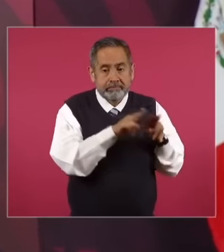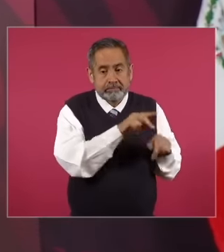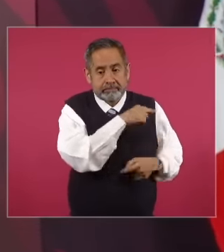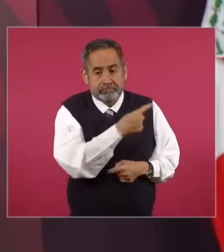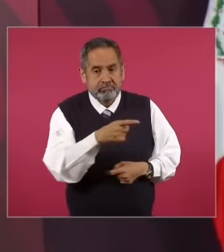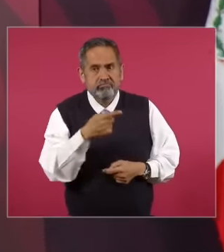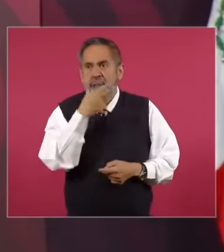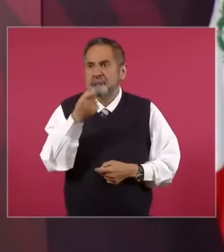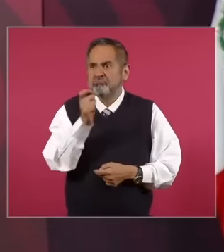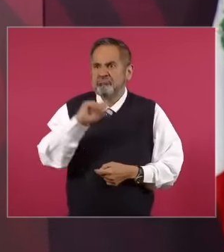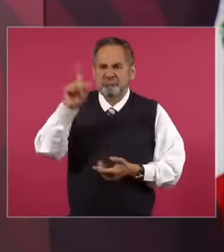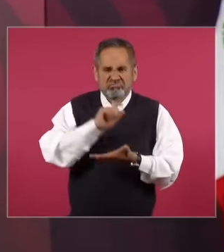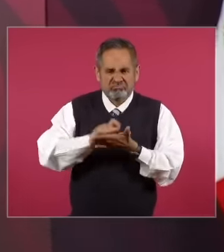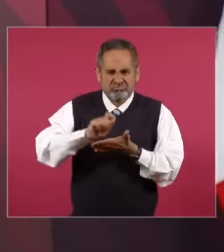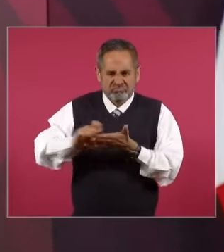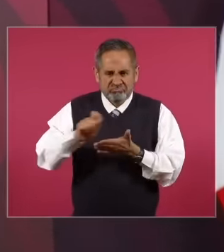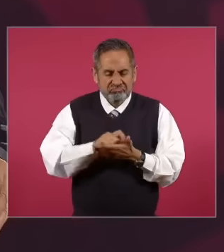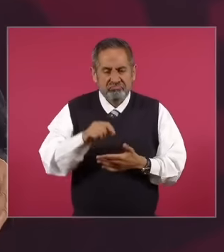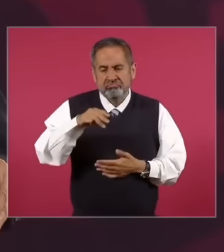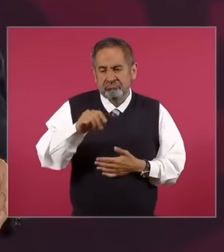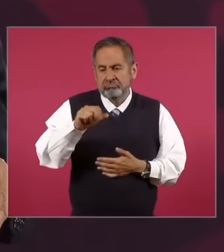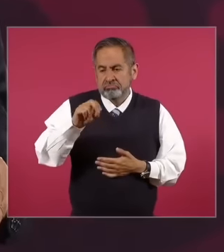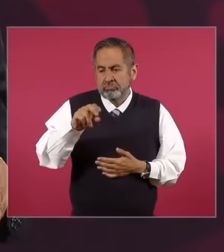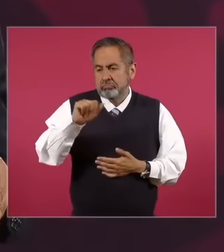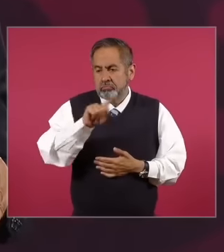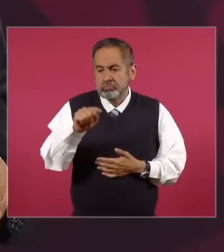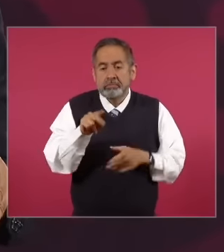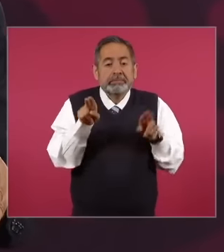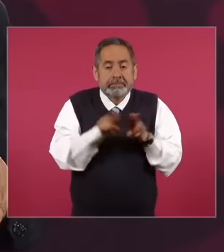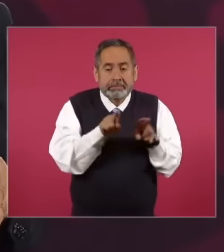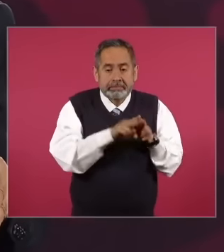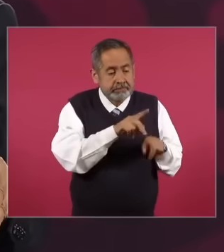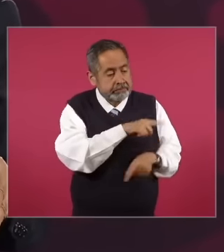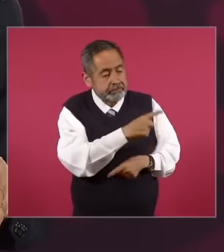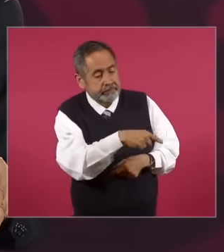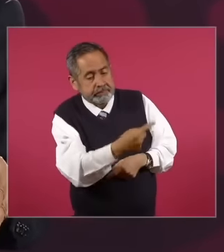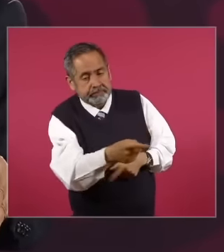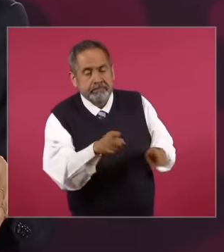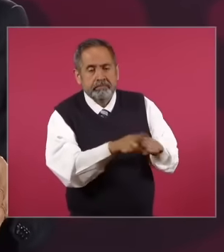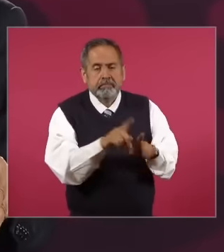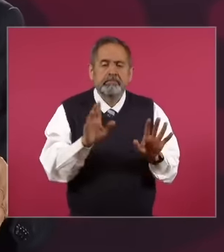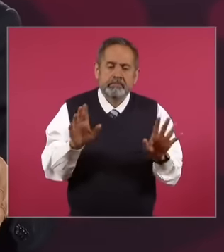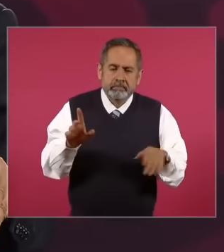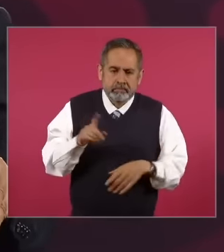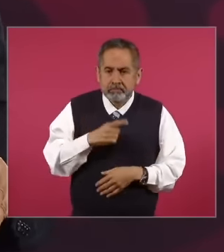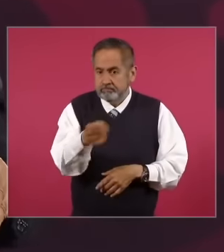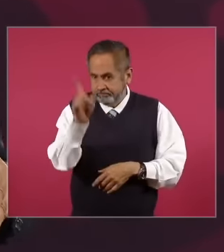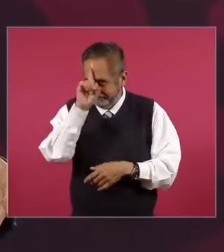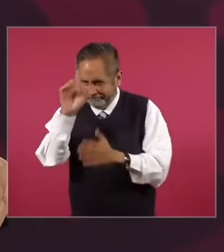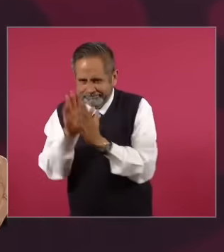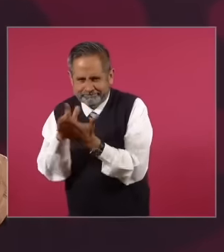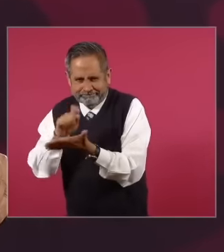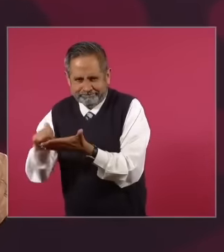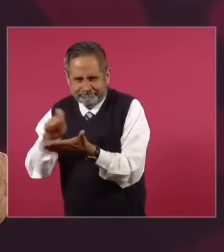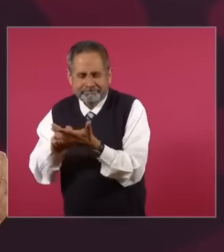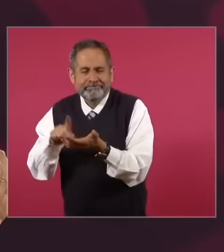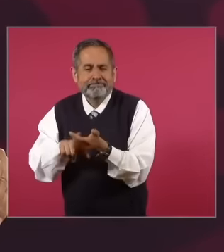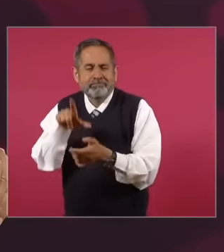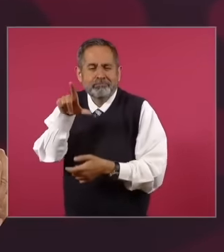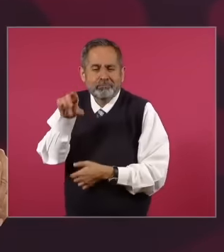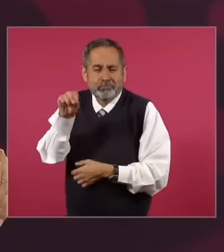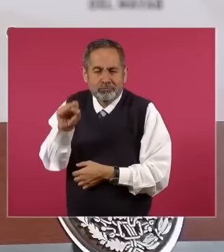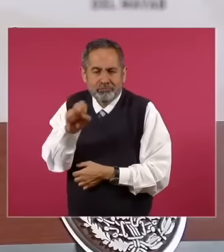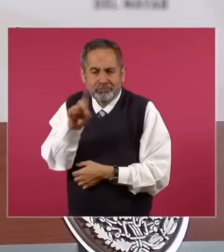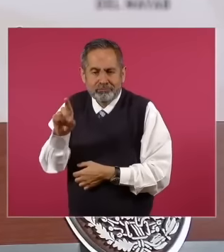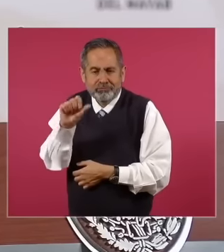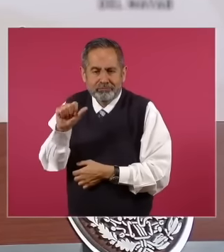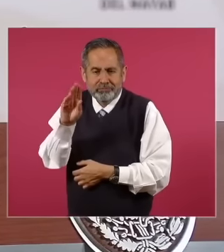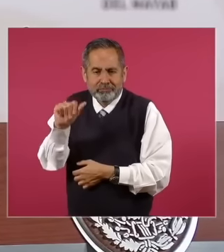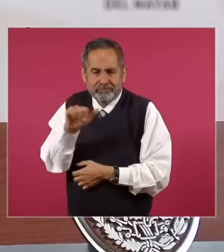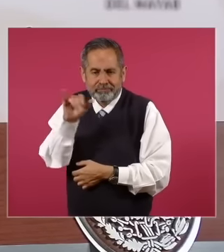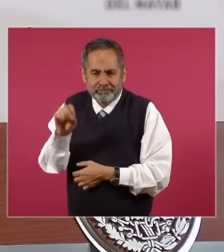writer Mariano Azuela I recommend that novel Los de Below is beautiful